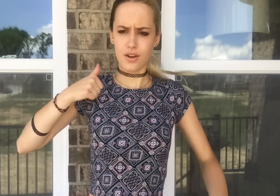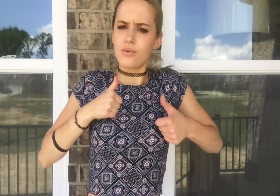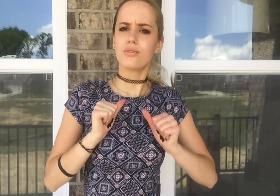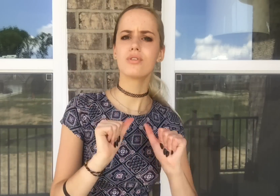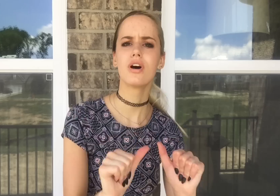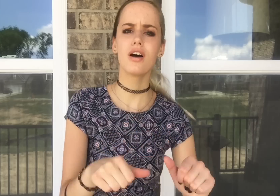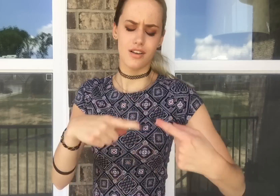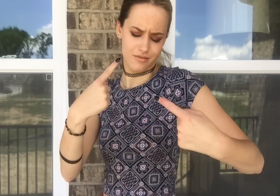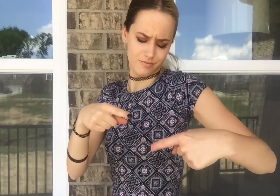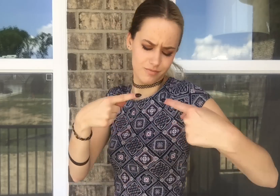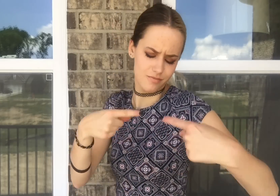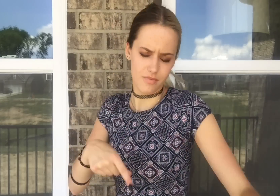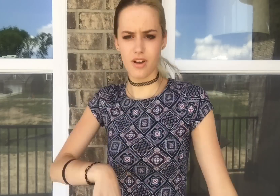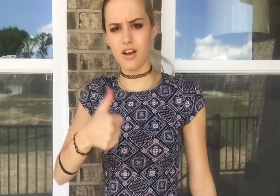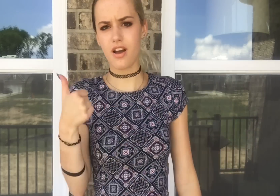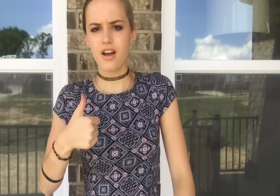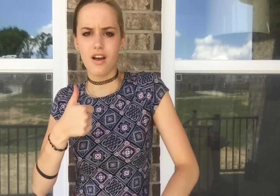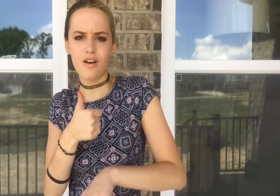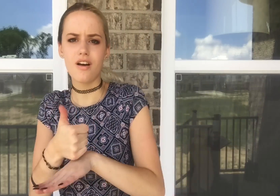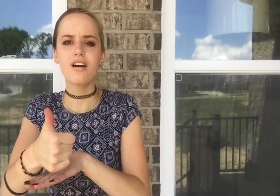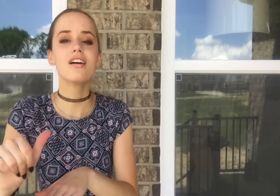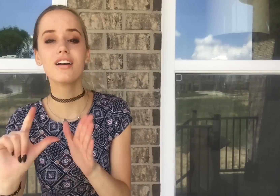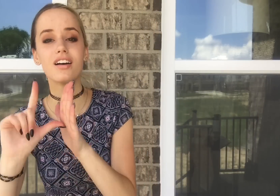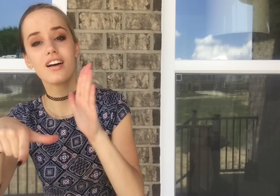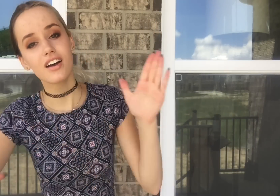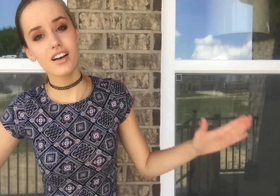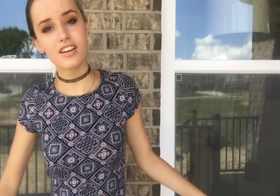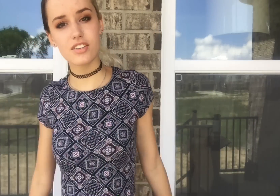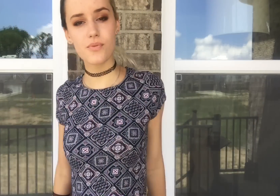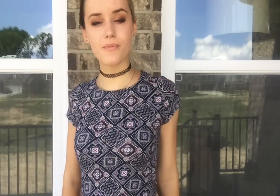I won't try to argue or hold it against you